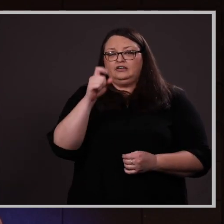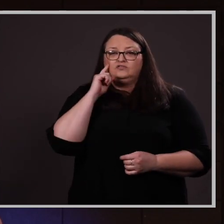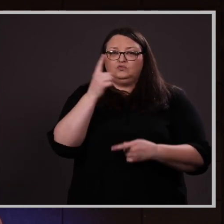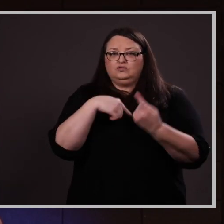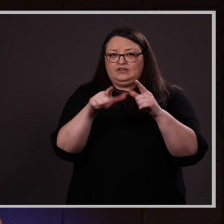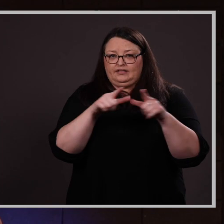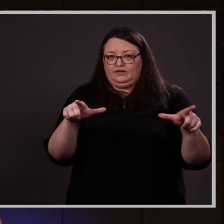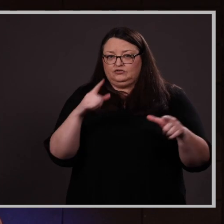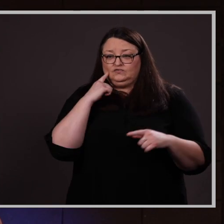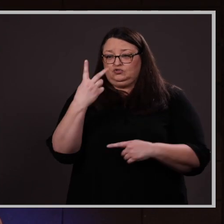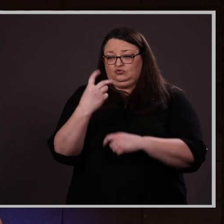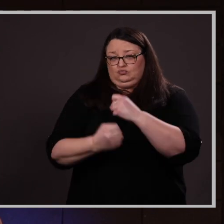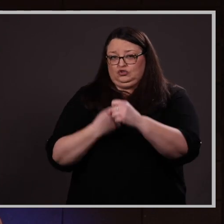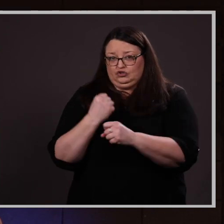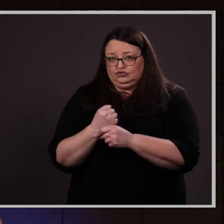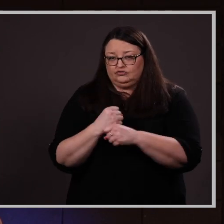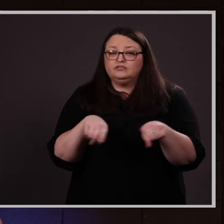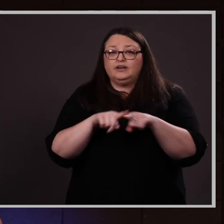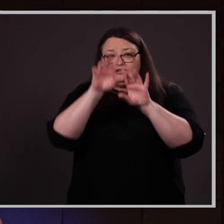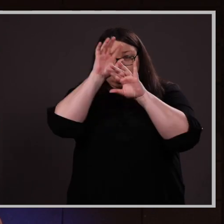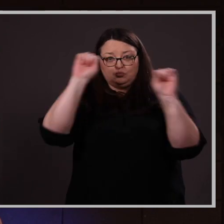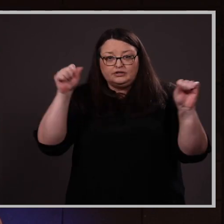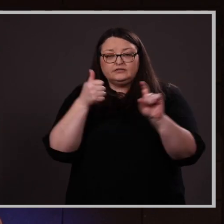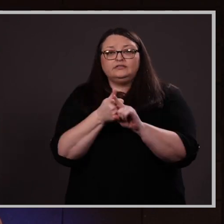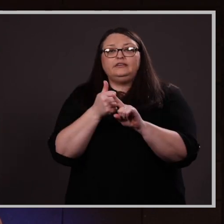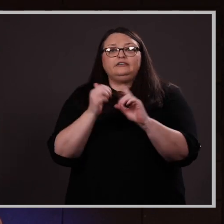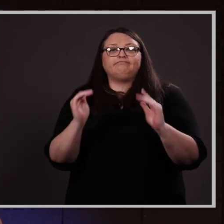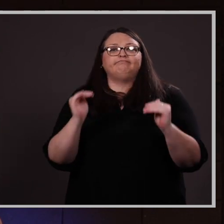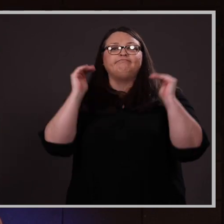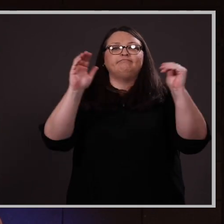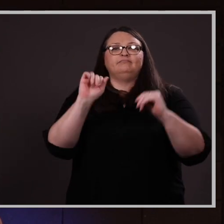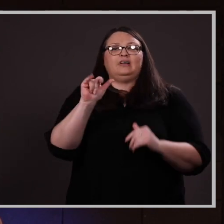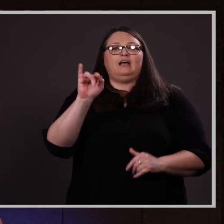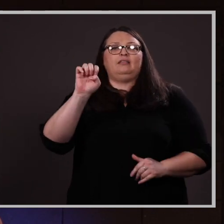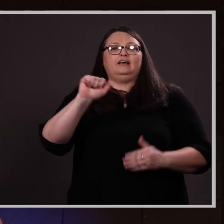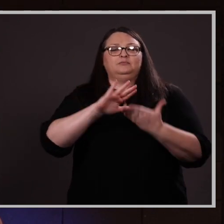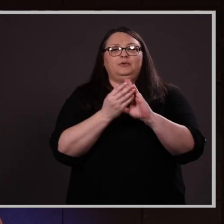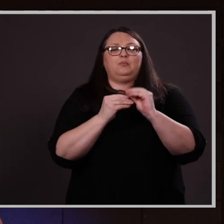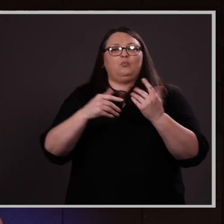two years. As president, Kolten moved Allies to a more interactive format through events